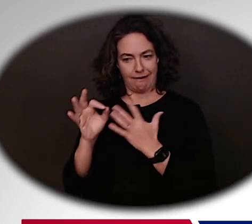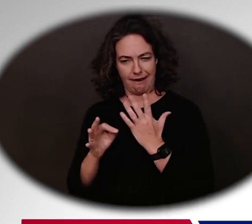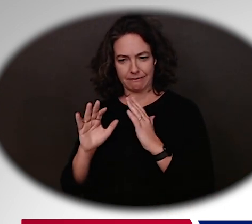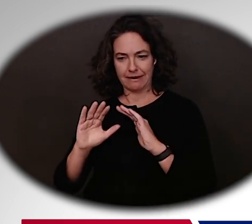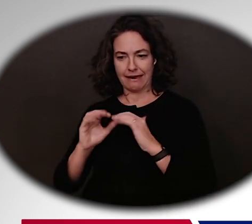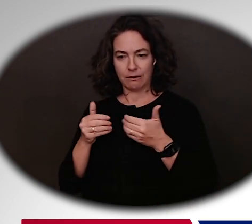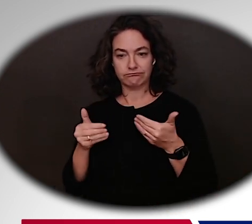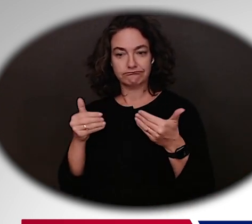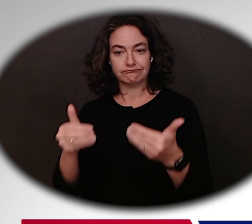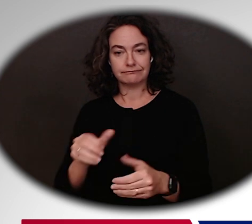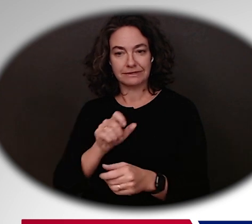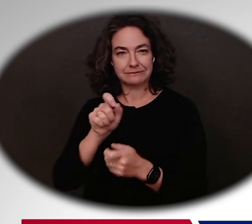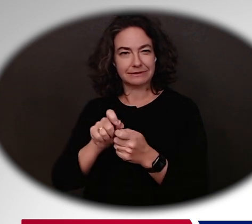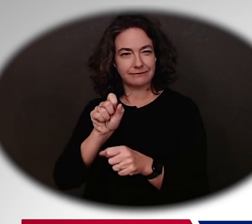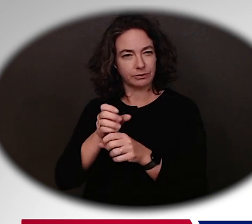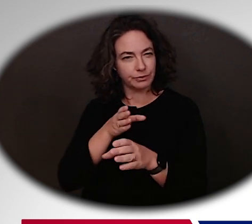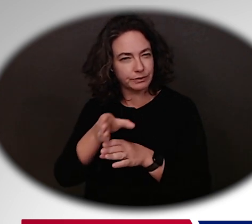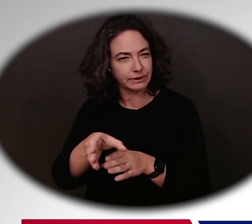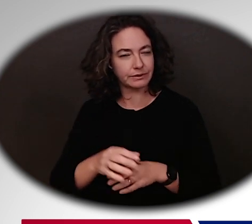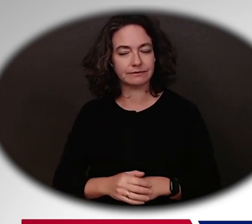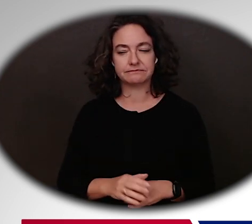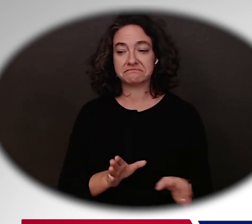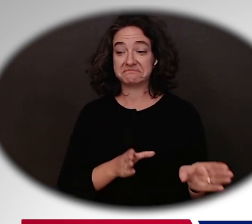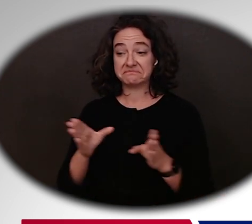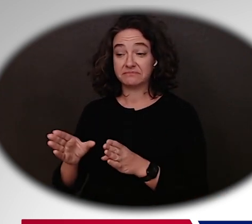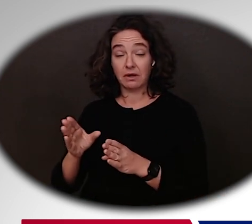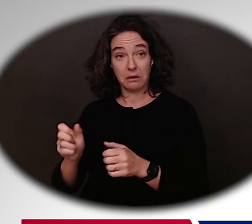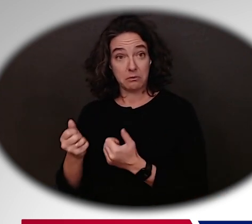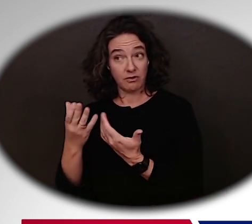pathway and providing real life work activities where you can build on